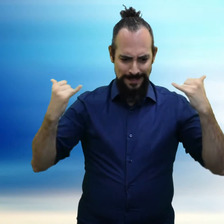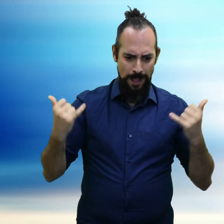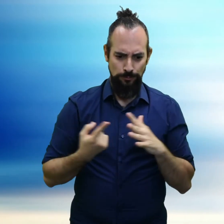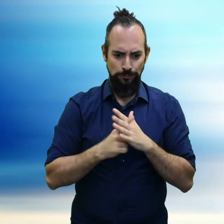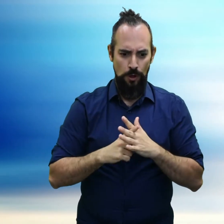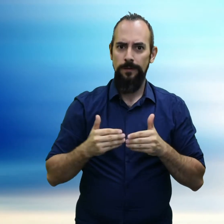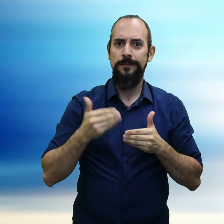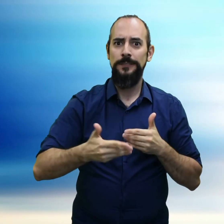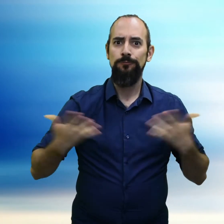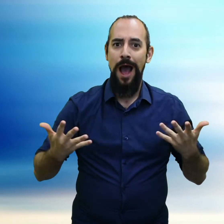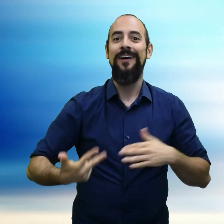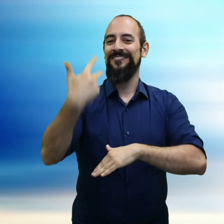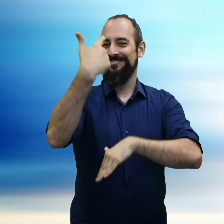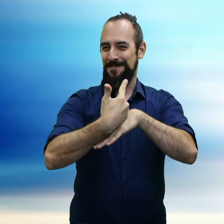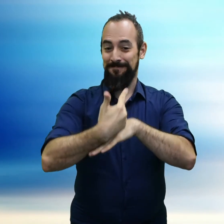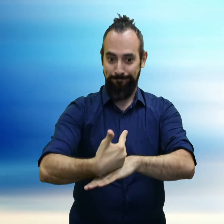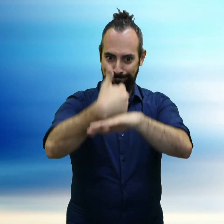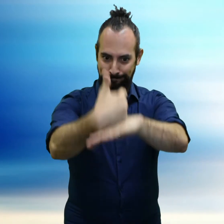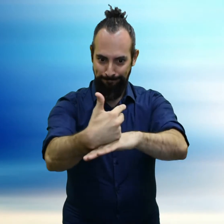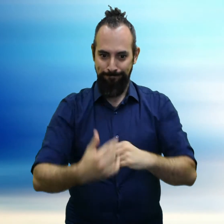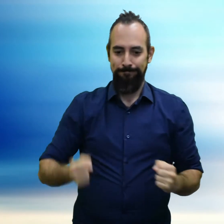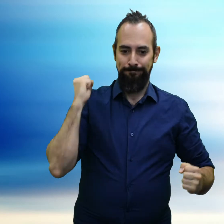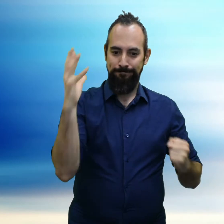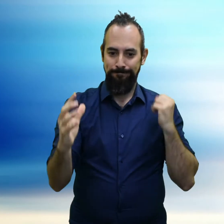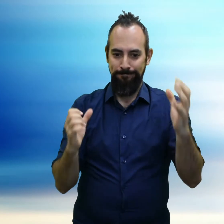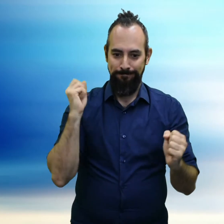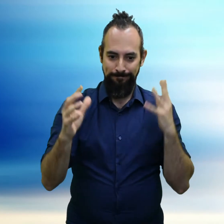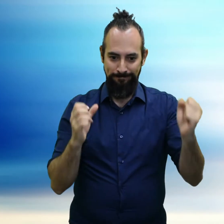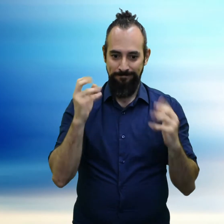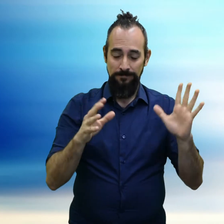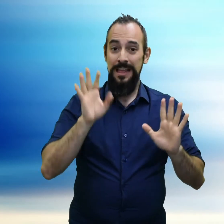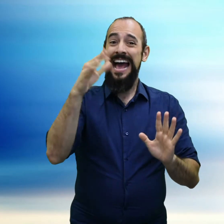The next thing to do is to film yourself in a self-audition video.